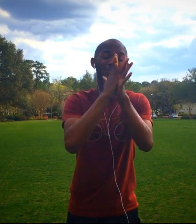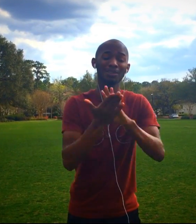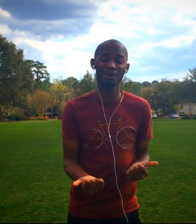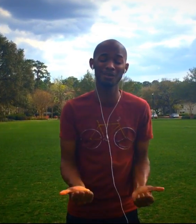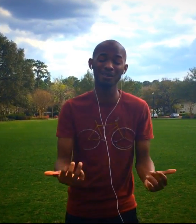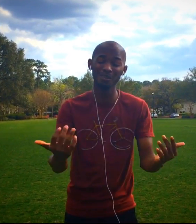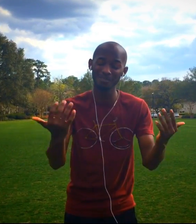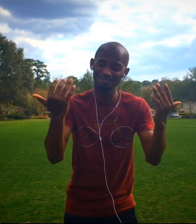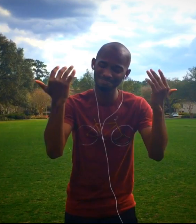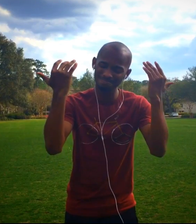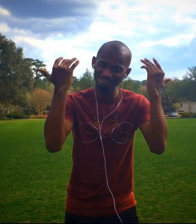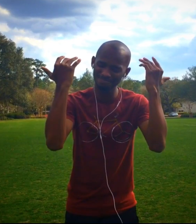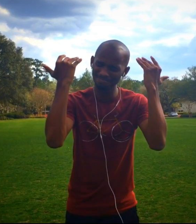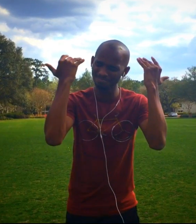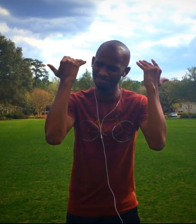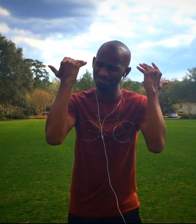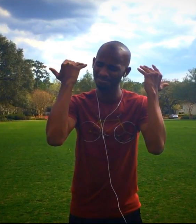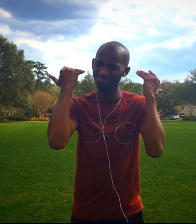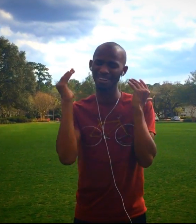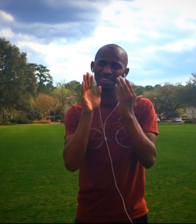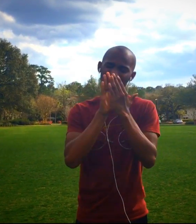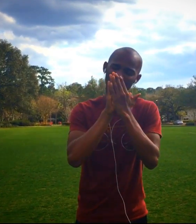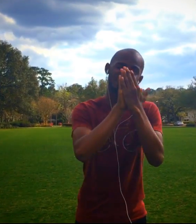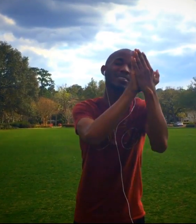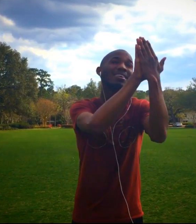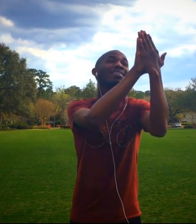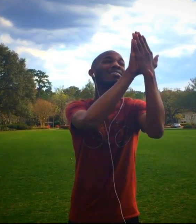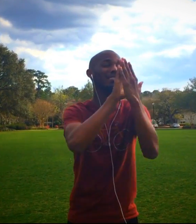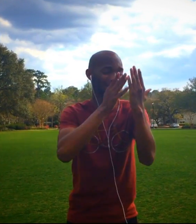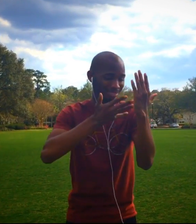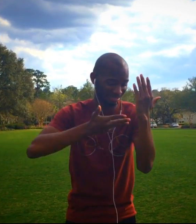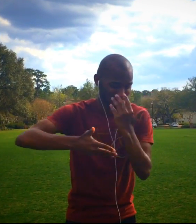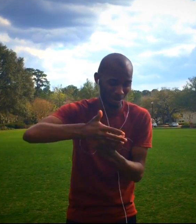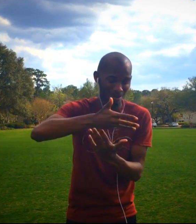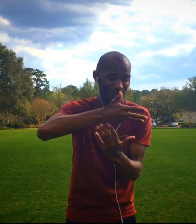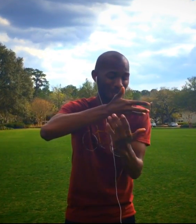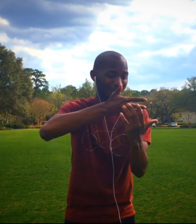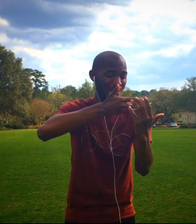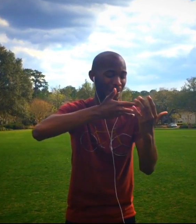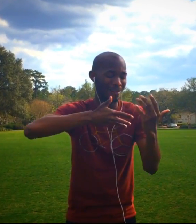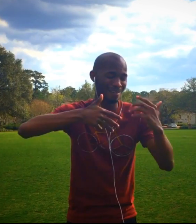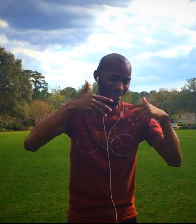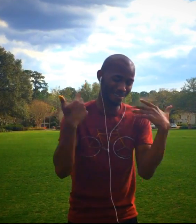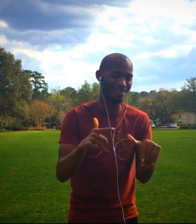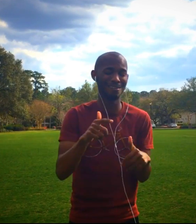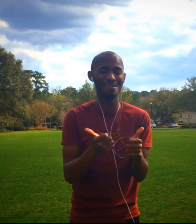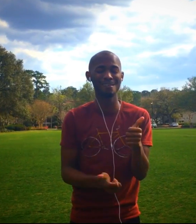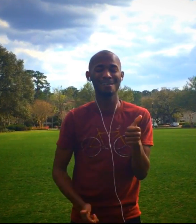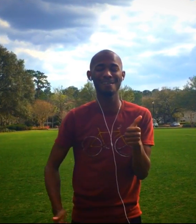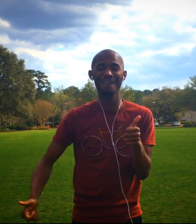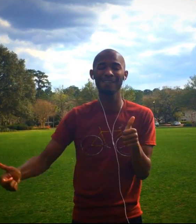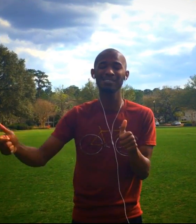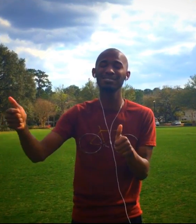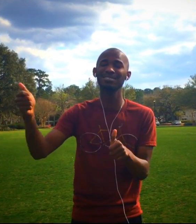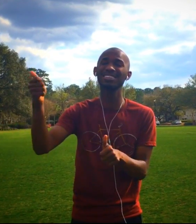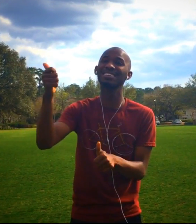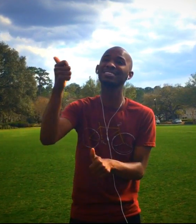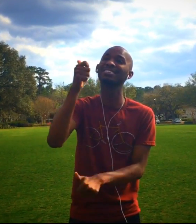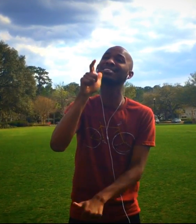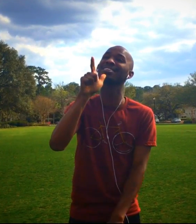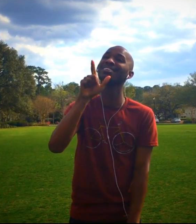To be overcome by Your presence, Lord